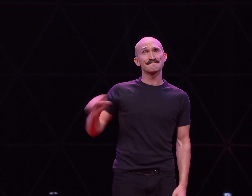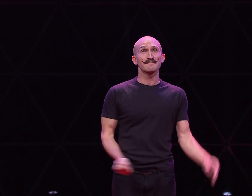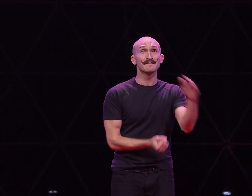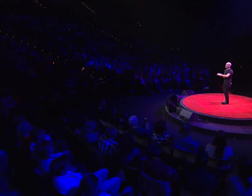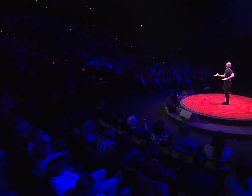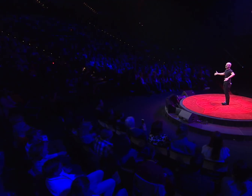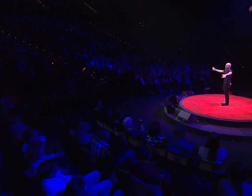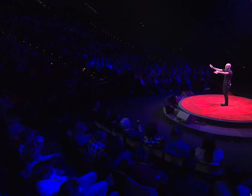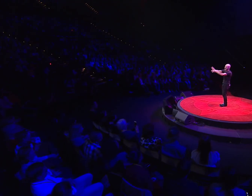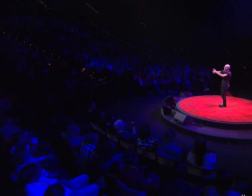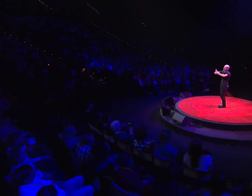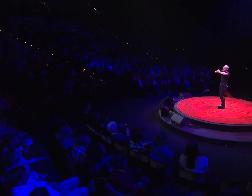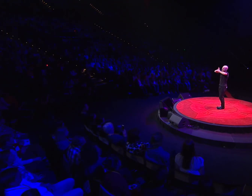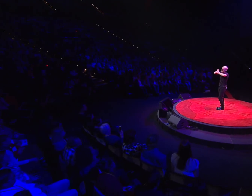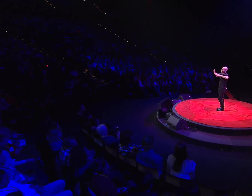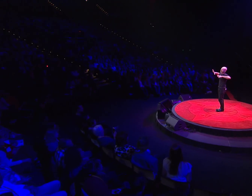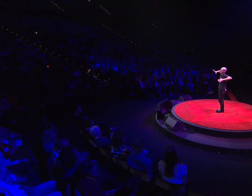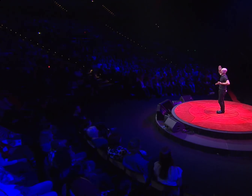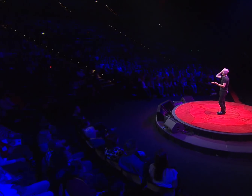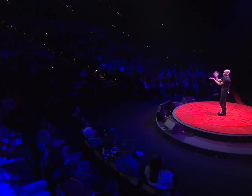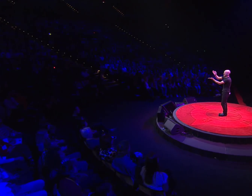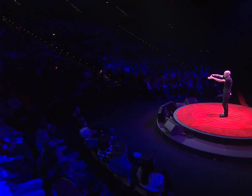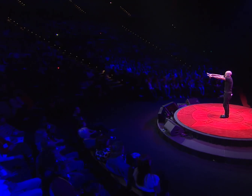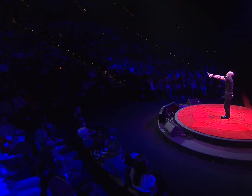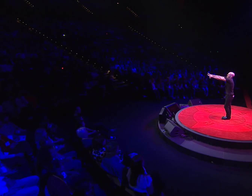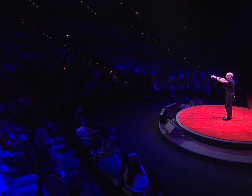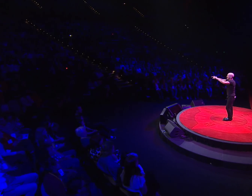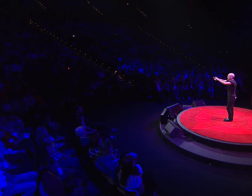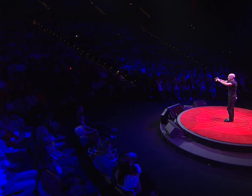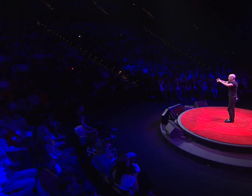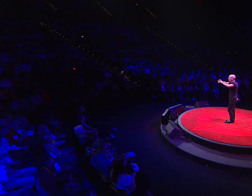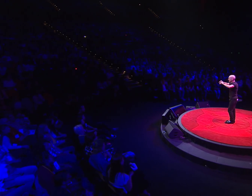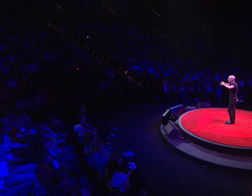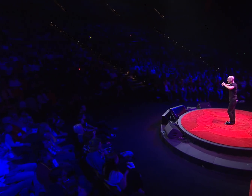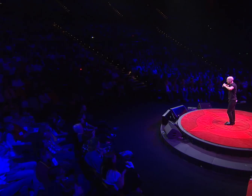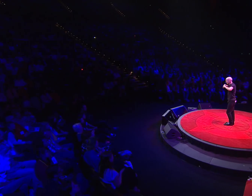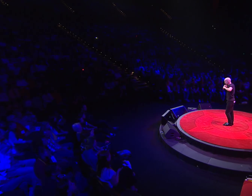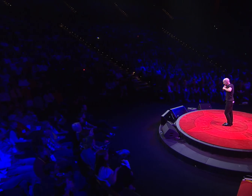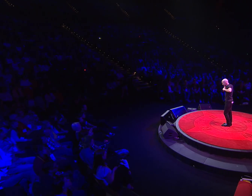Gotta leave you all behind and face the truth